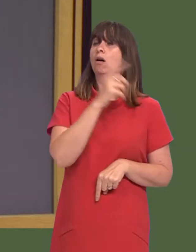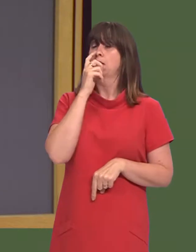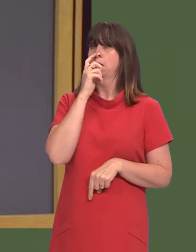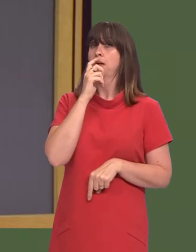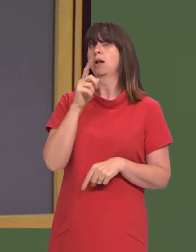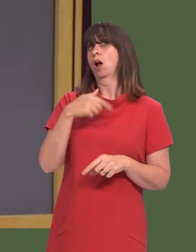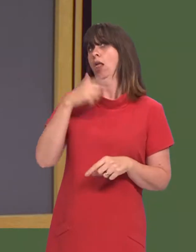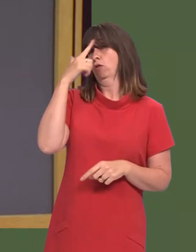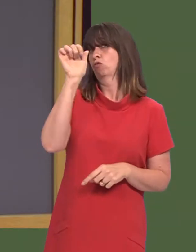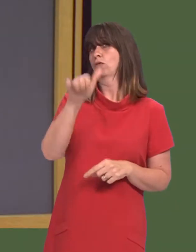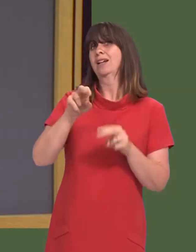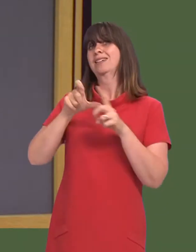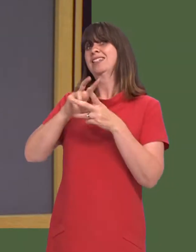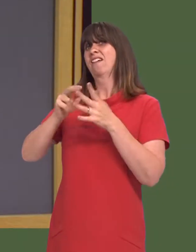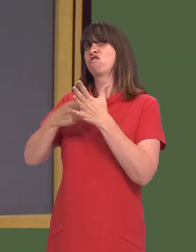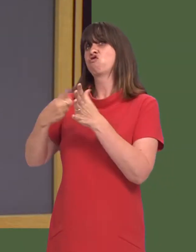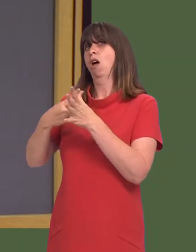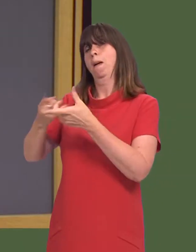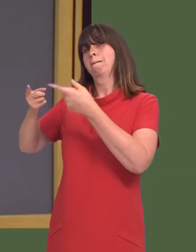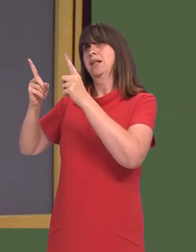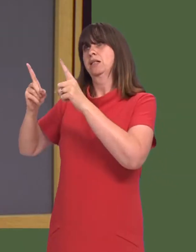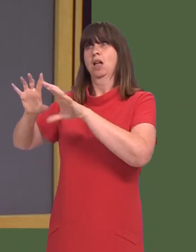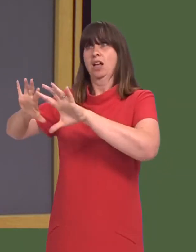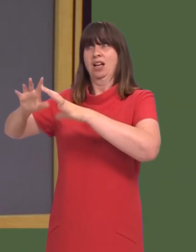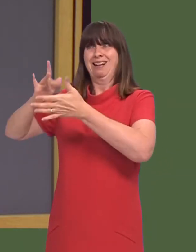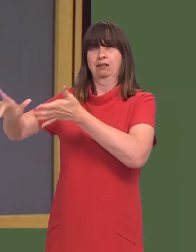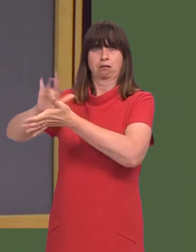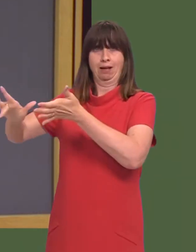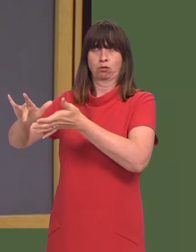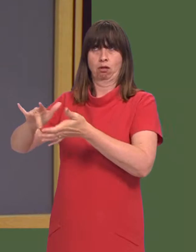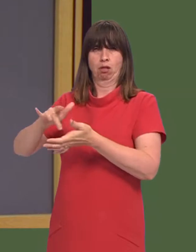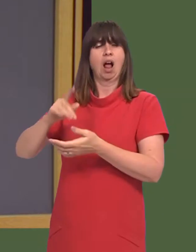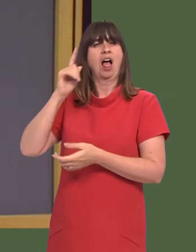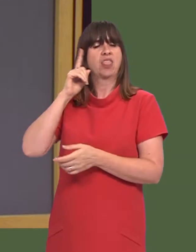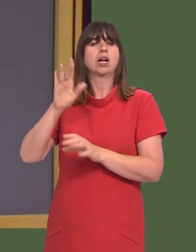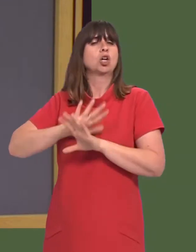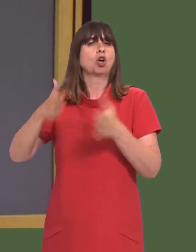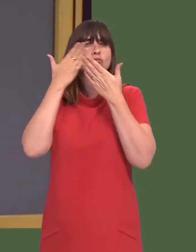I wholly agree with what he said earlier on about DEFRA Ministers not meeting with Welsh Ministers.